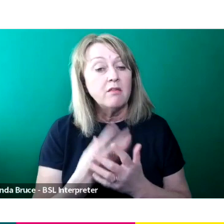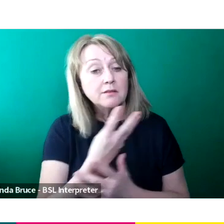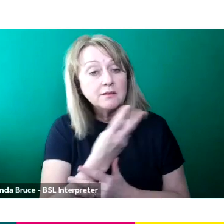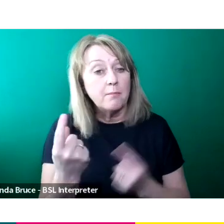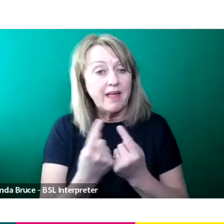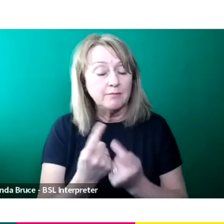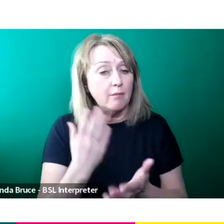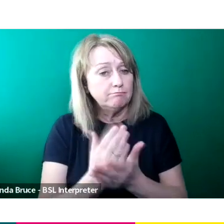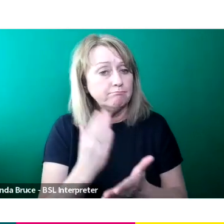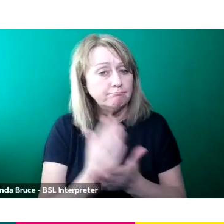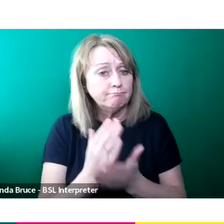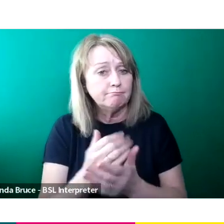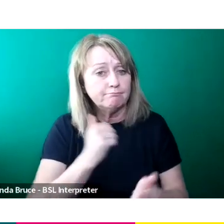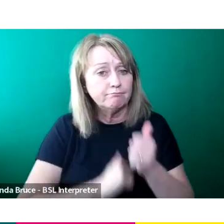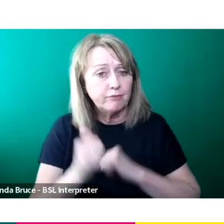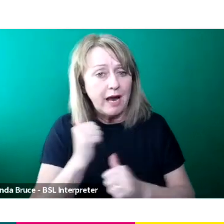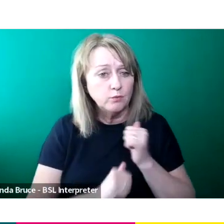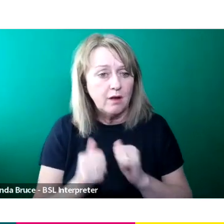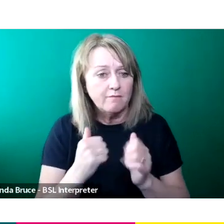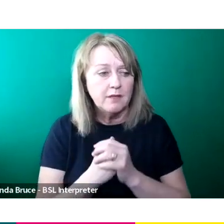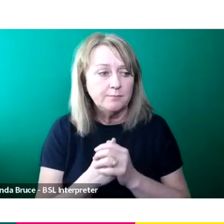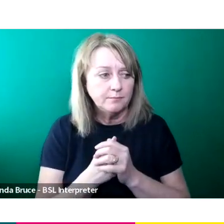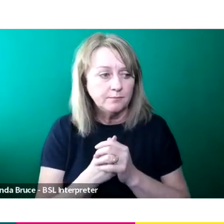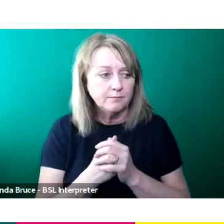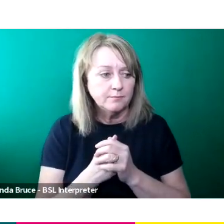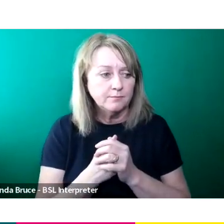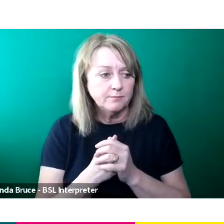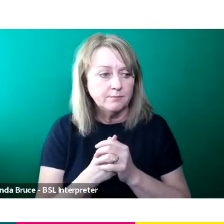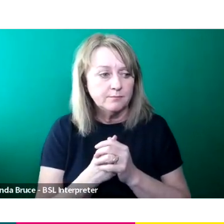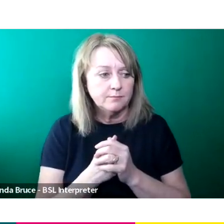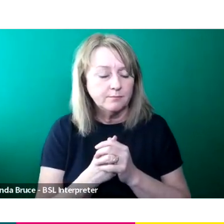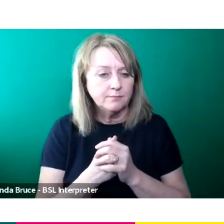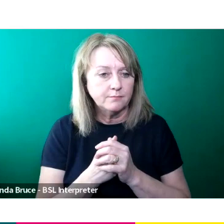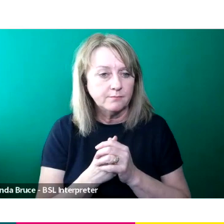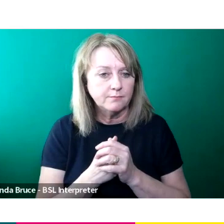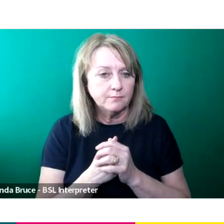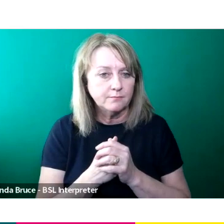So I think there’s momentum” “The UK is super magical.